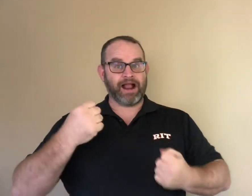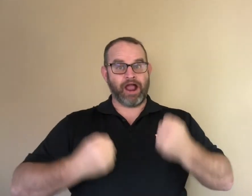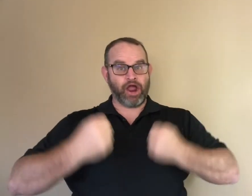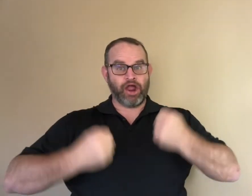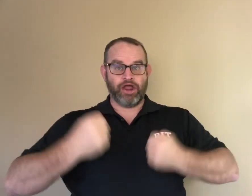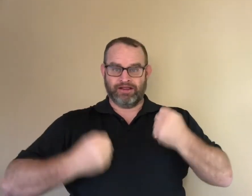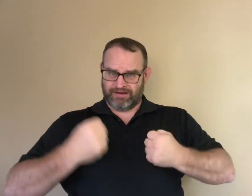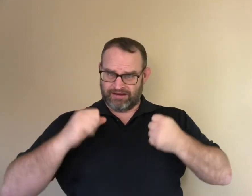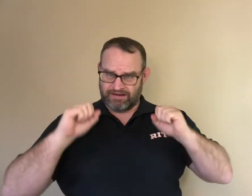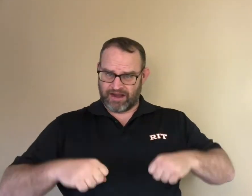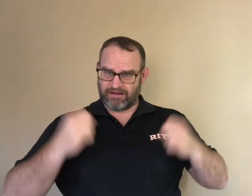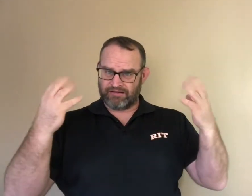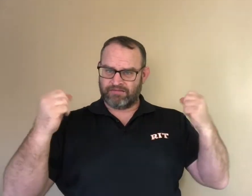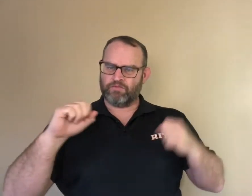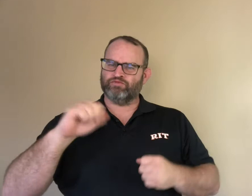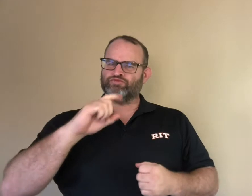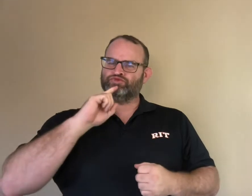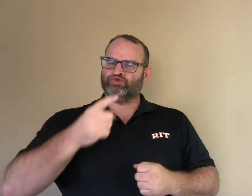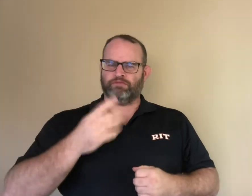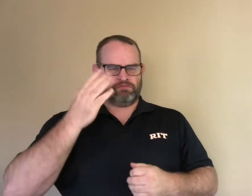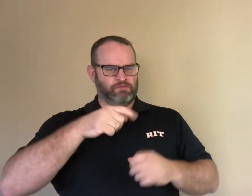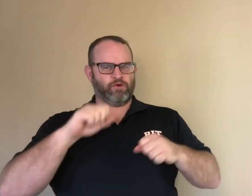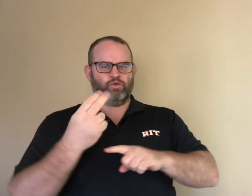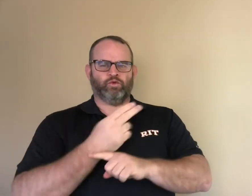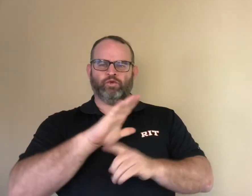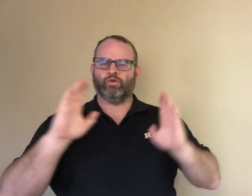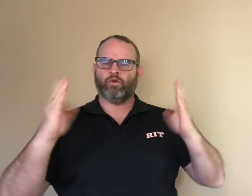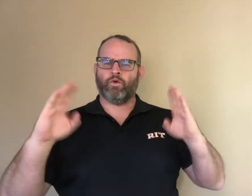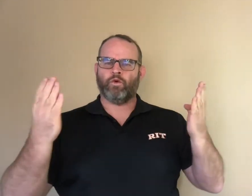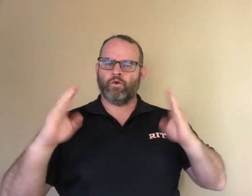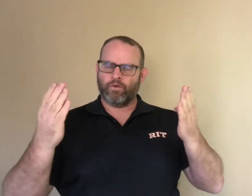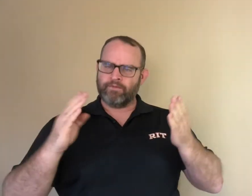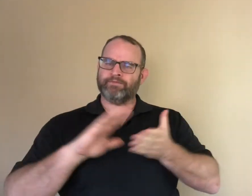For example, a car can communicate in a sign language by using its doors. The car doors are the hands.